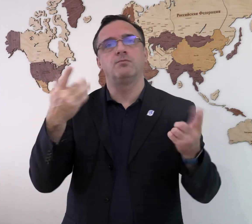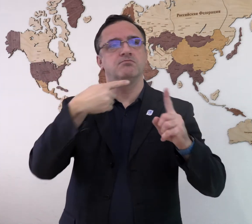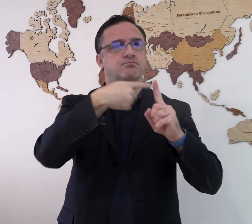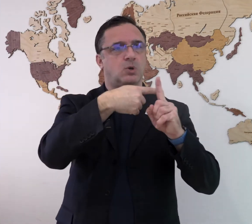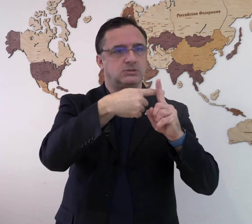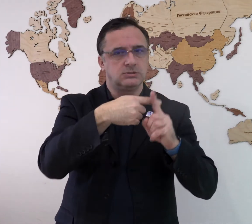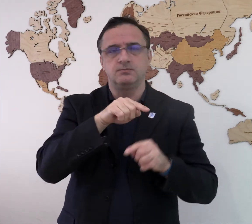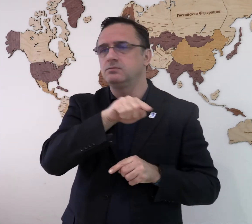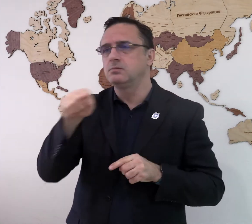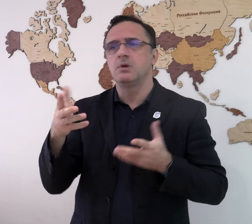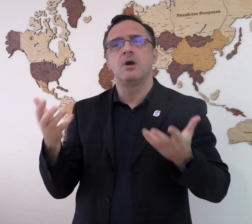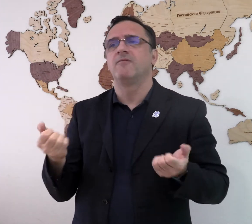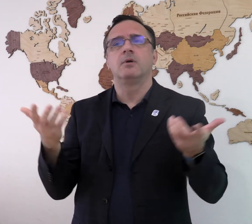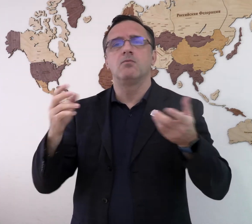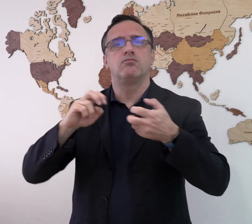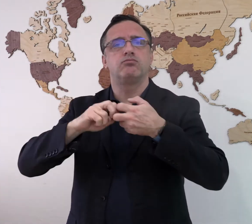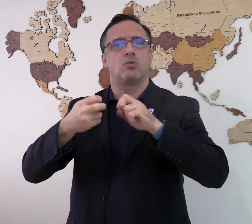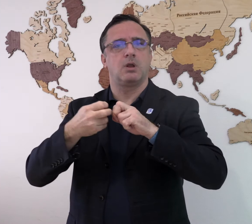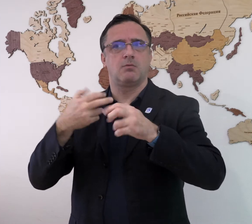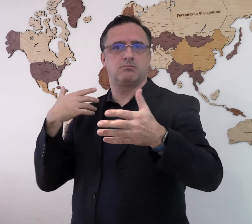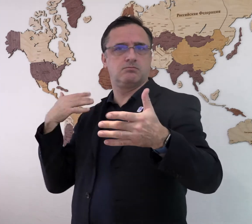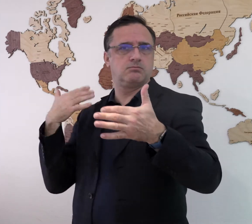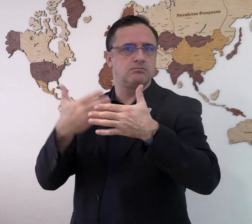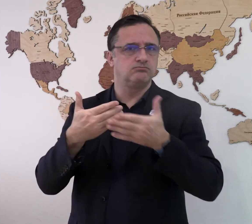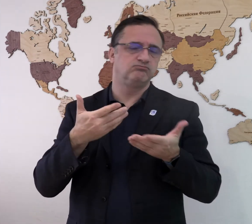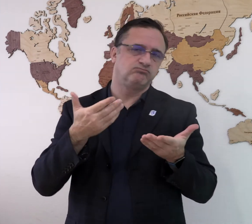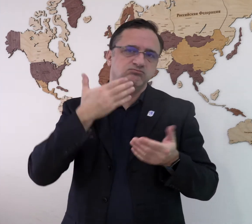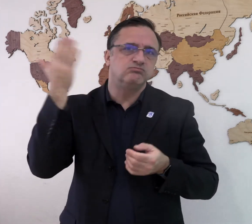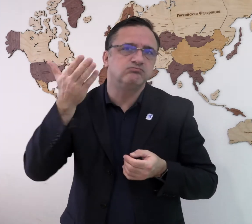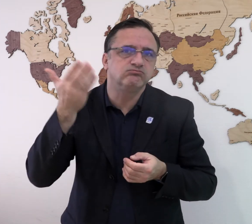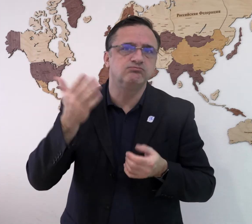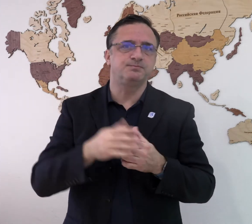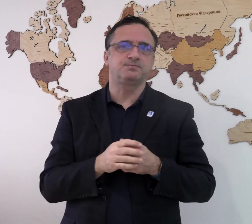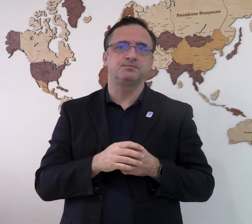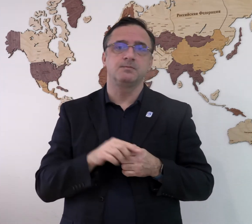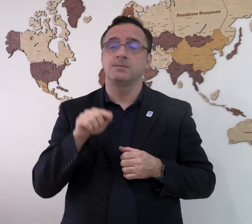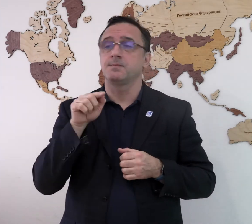the meeting made presentations on development successes and challenges faced.